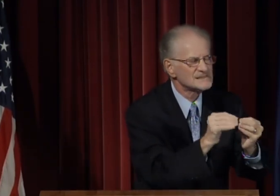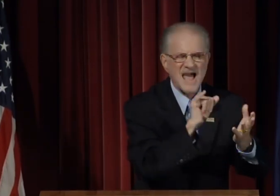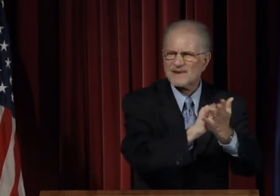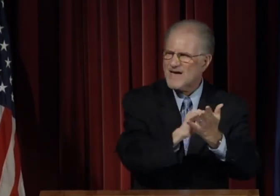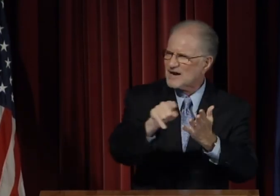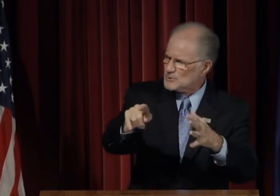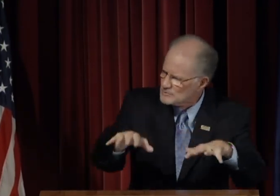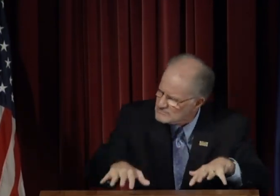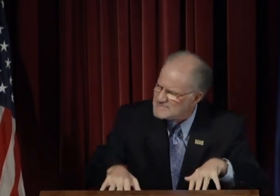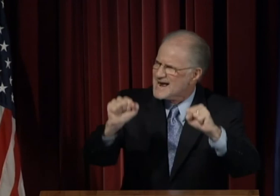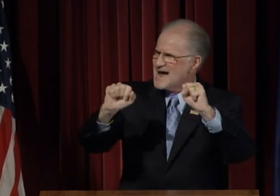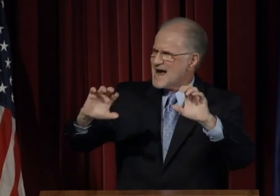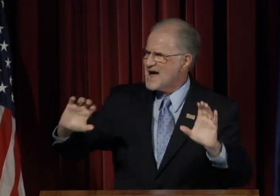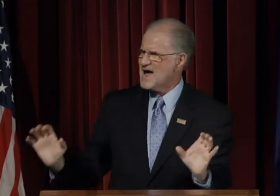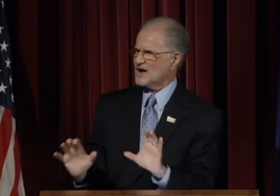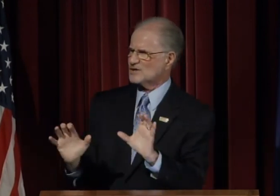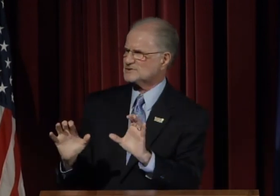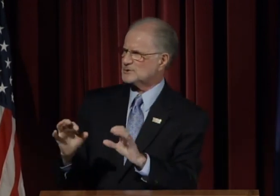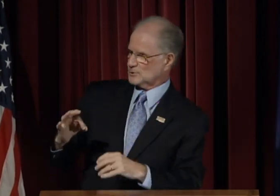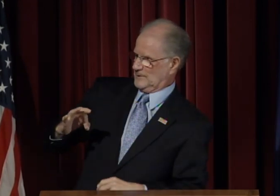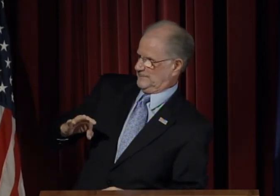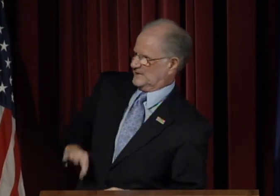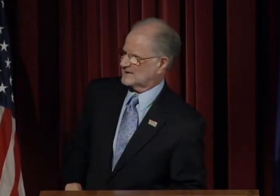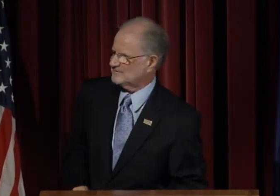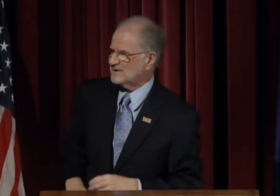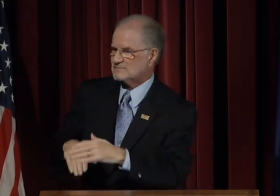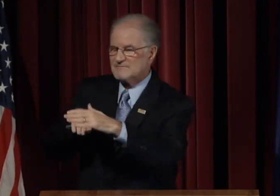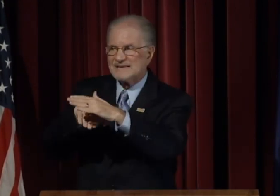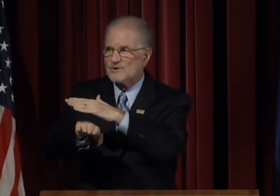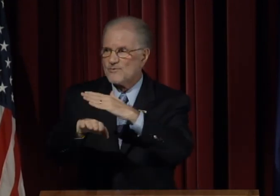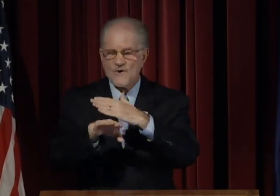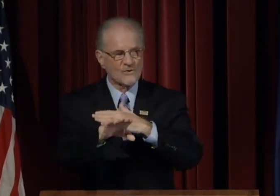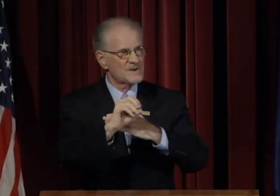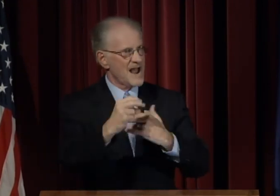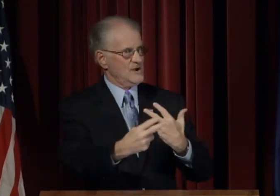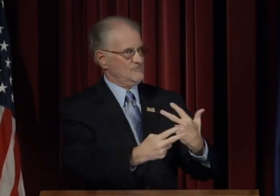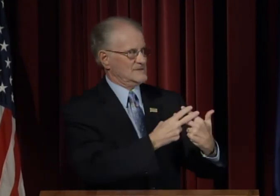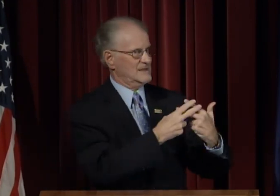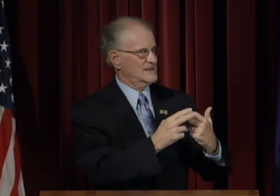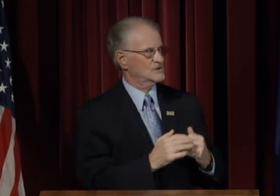at your meetings and that you take actions to benefit enrollment and retention.